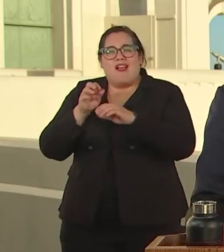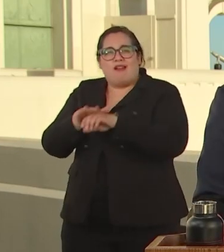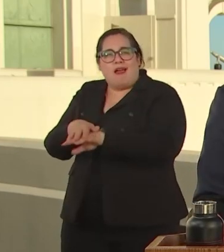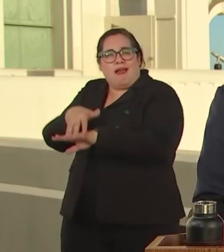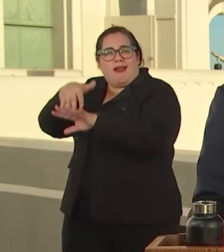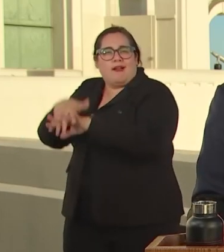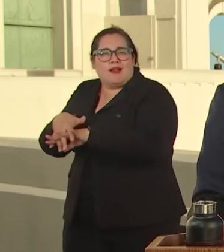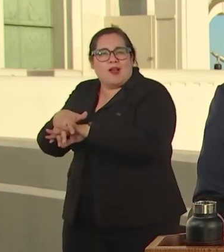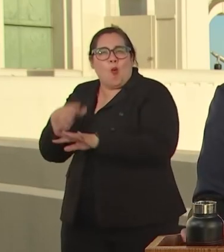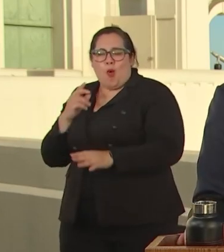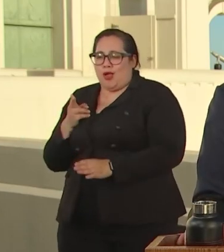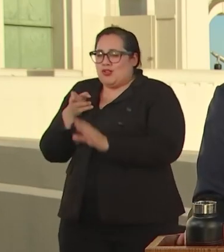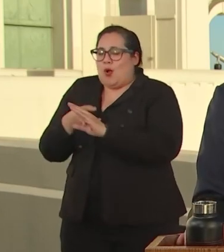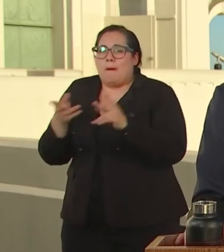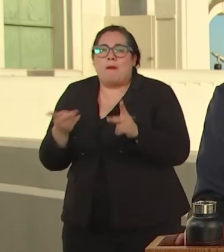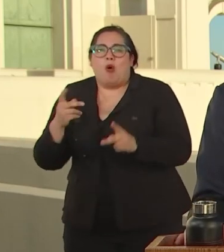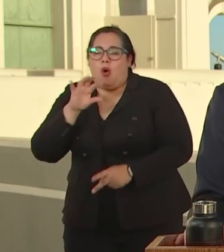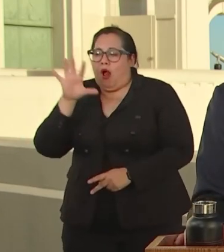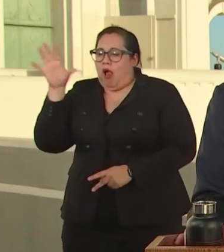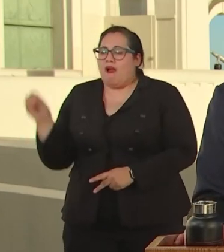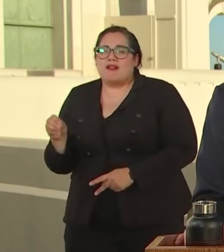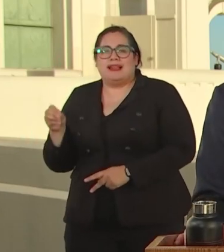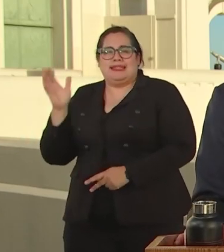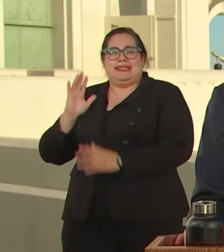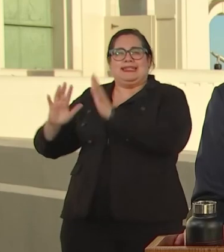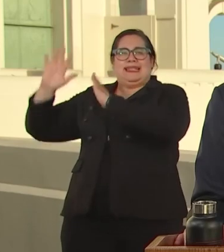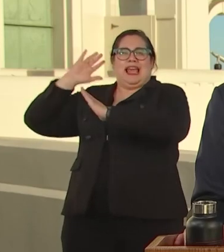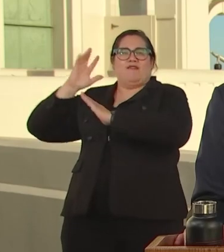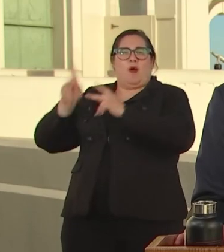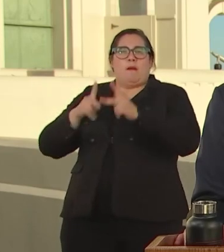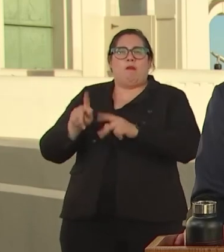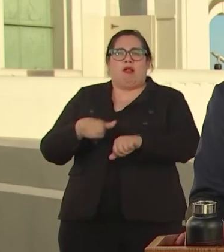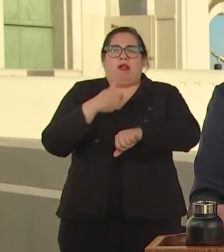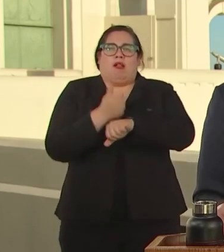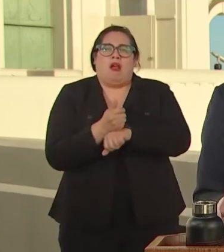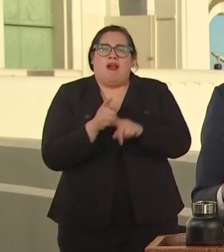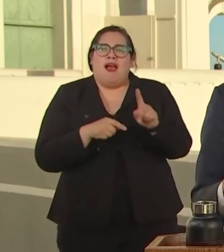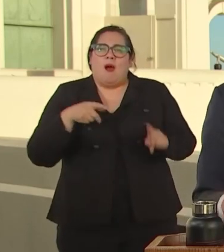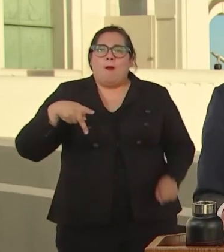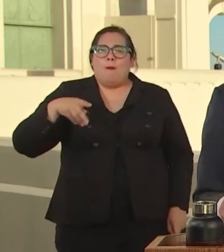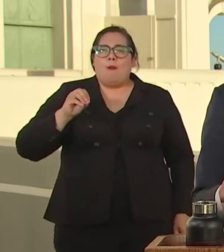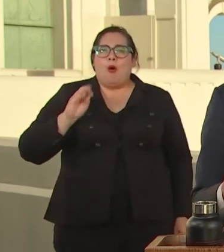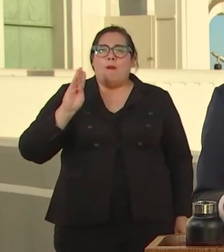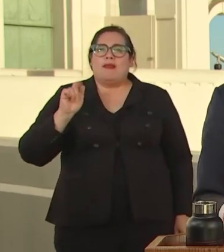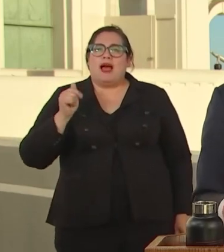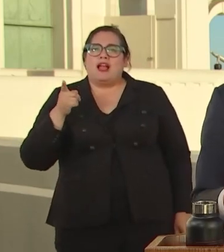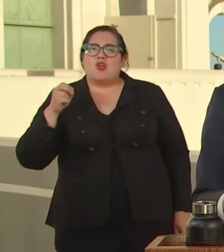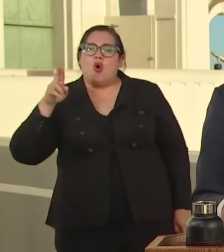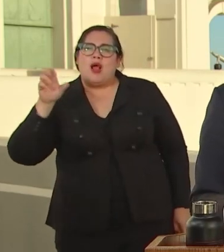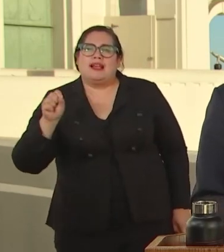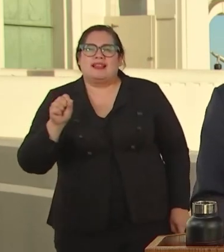SPANISH AND AFRICAN DECENT AS